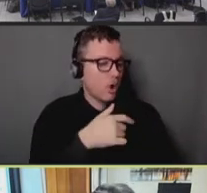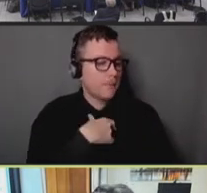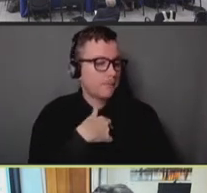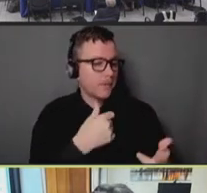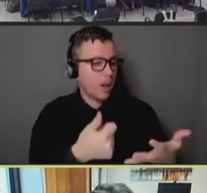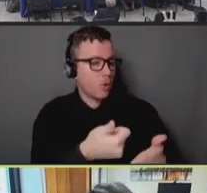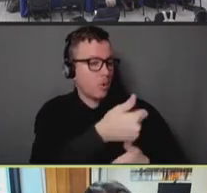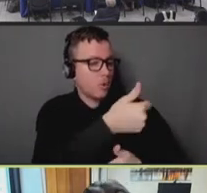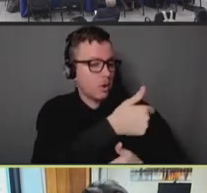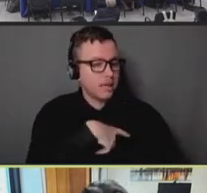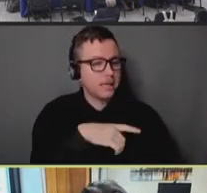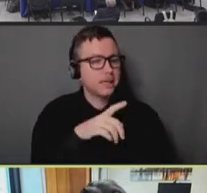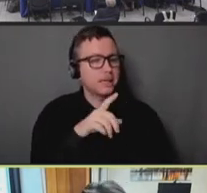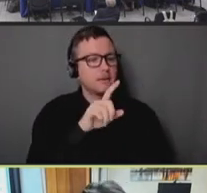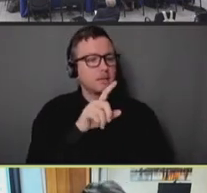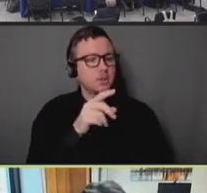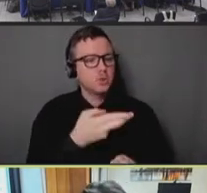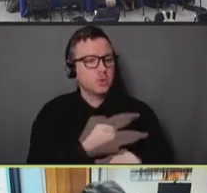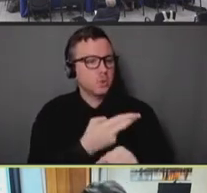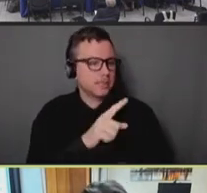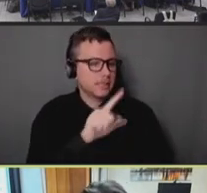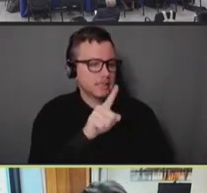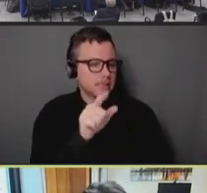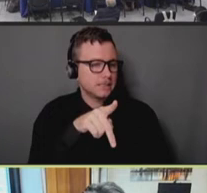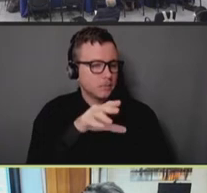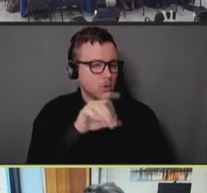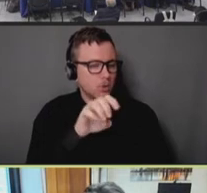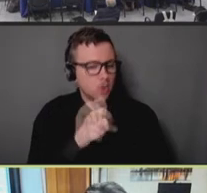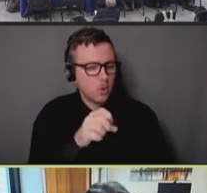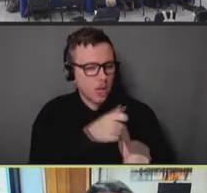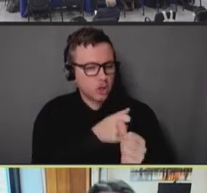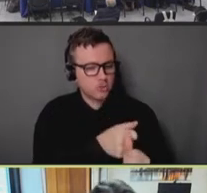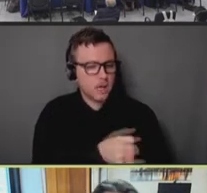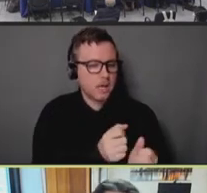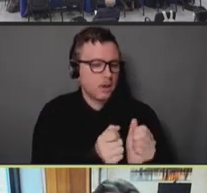by zip code, and using zip codes that track with our at risk population,